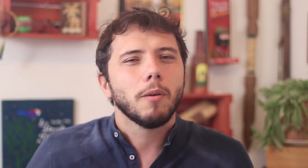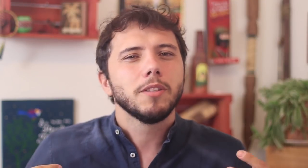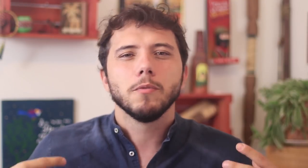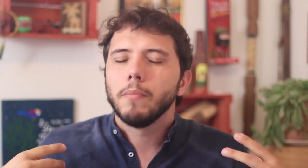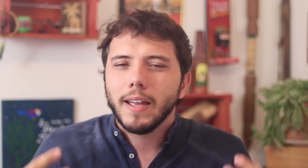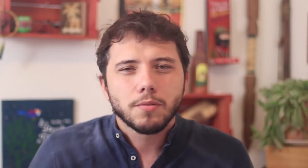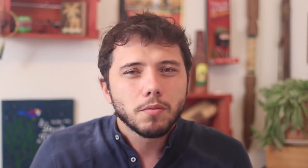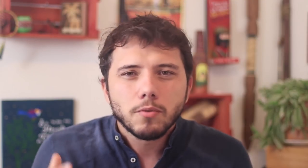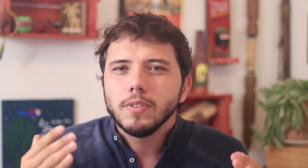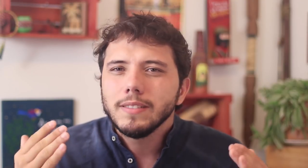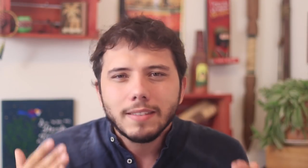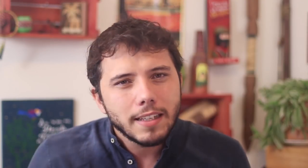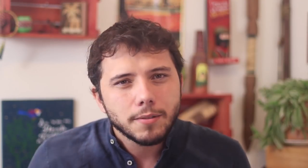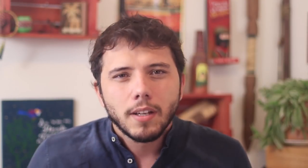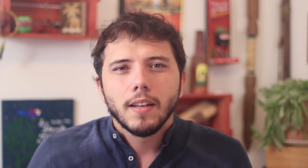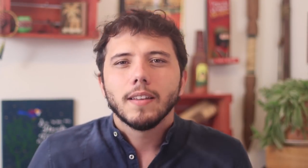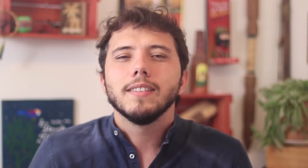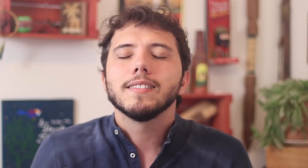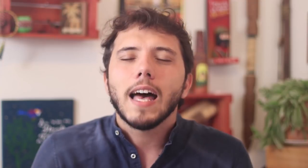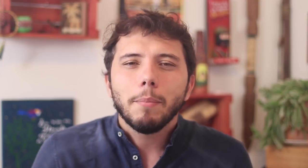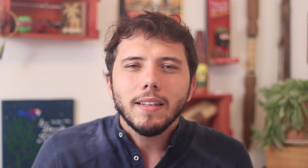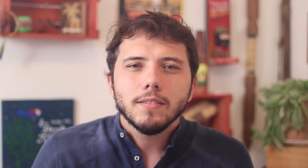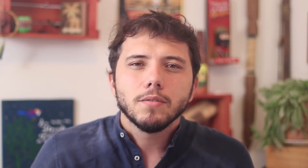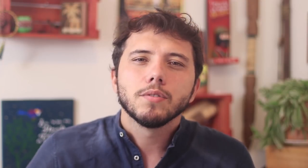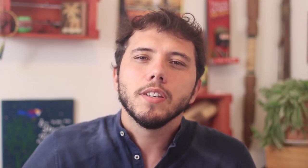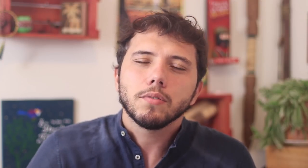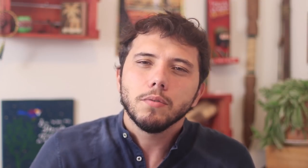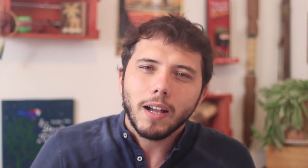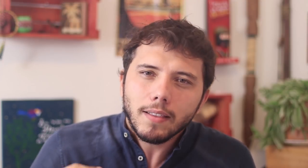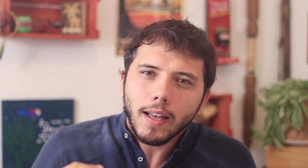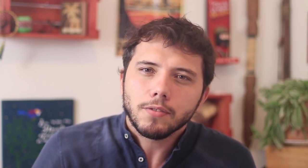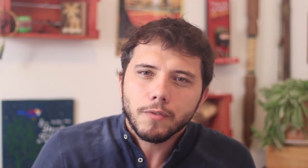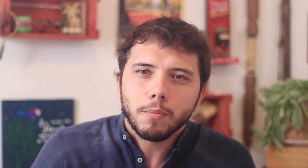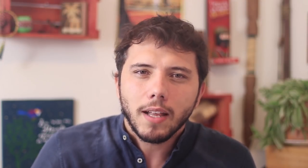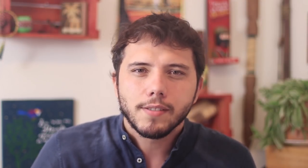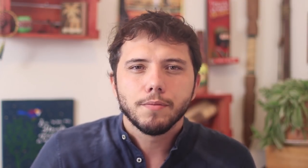specially doctors from around the world that know the risks of a catastrophe in Brazil.